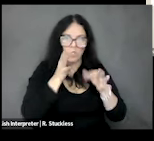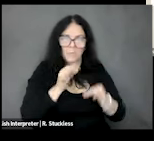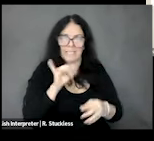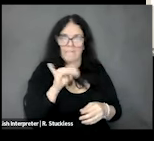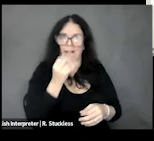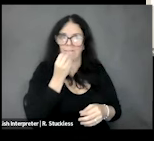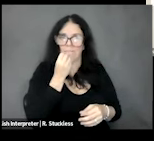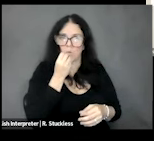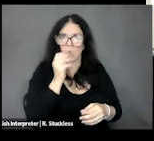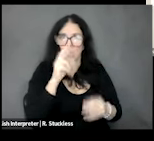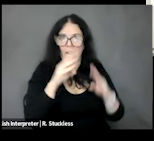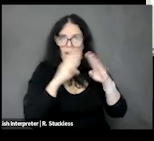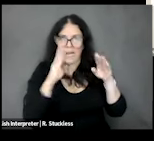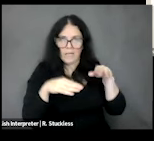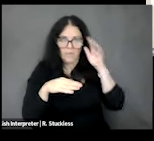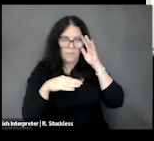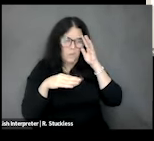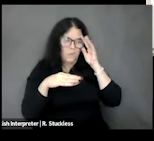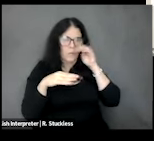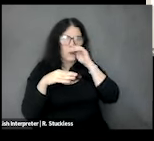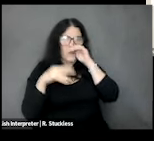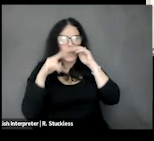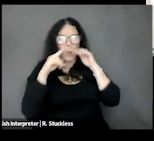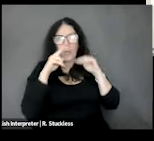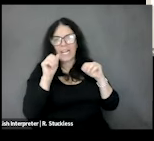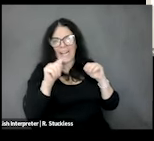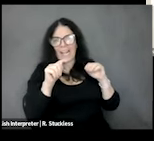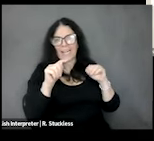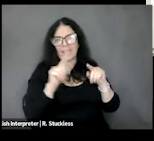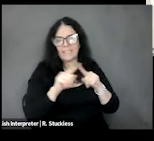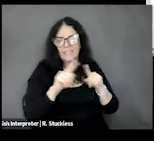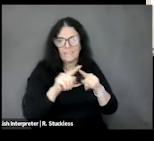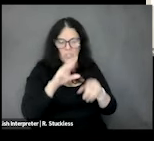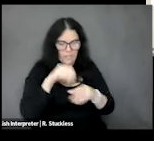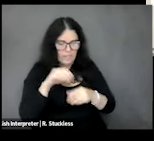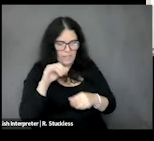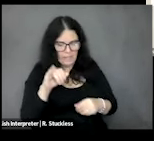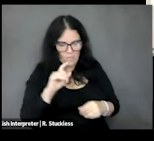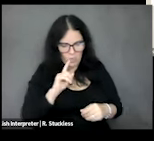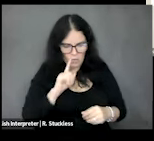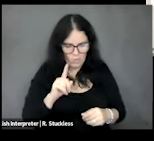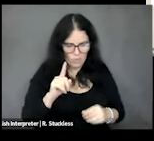again if you look at those various levels this speaks to the miso level and the macro level as